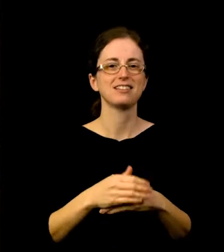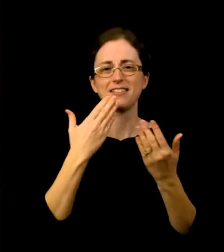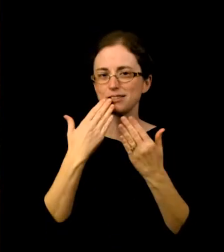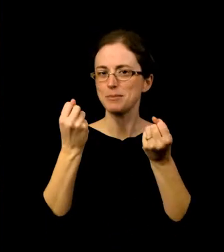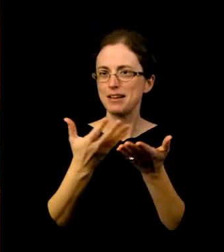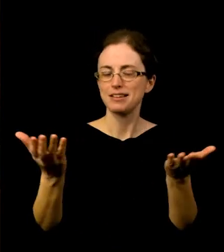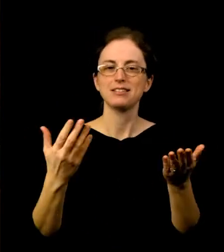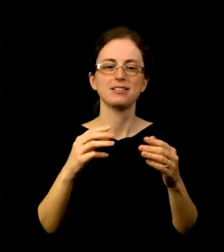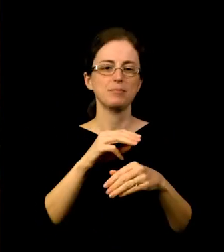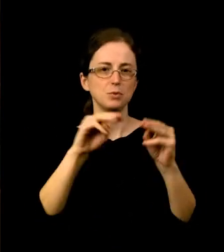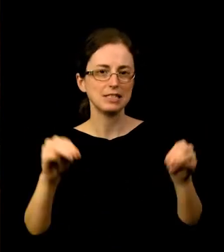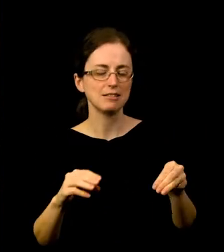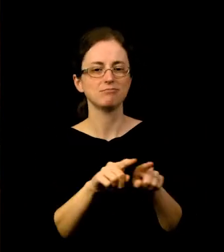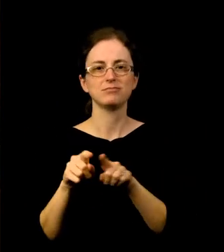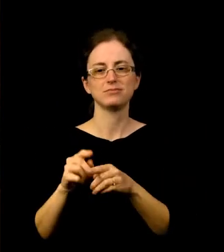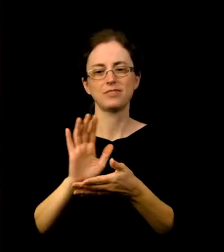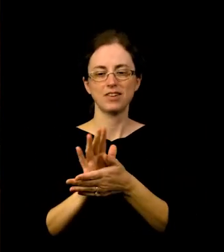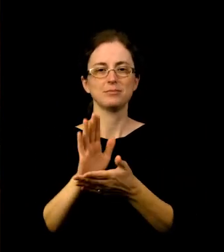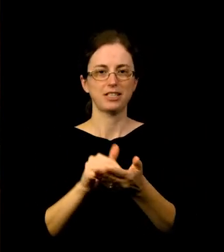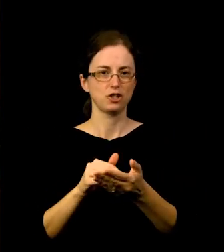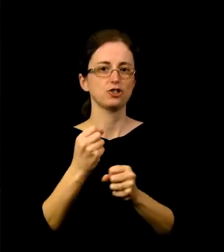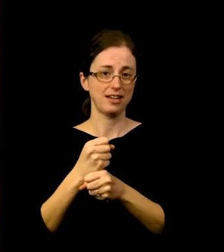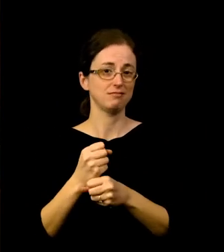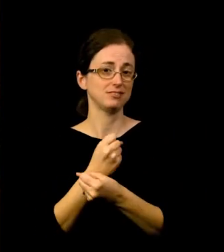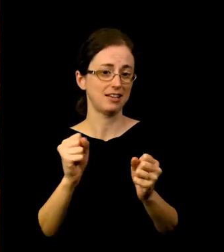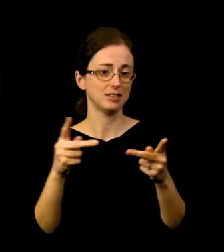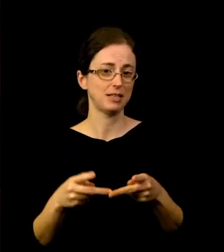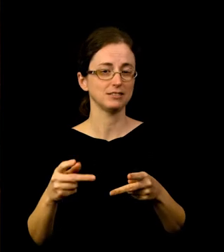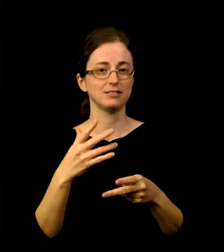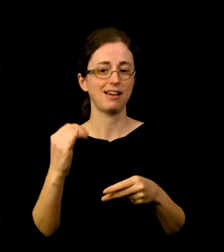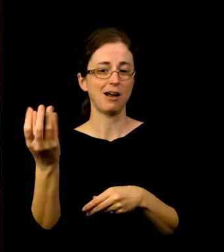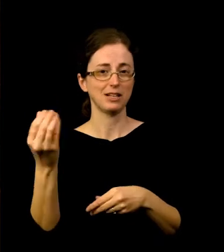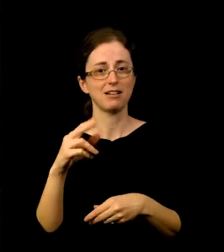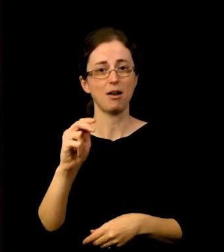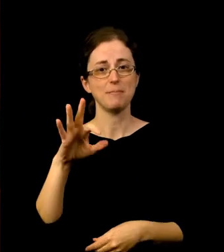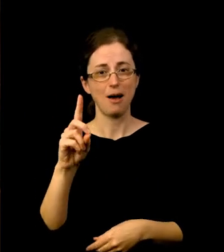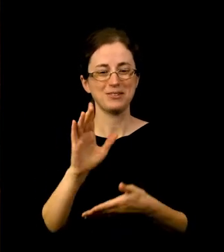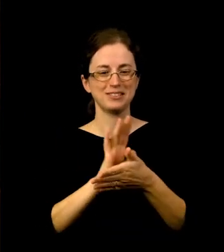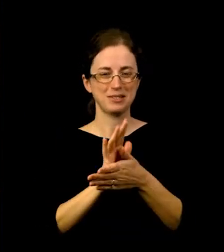It was heartening to see visitors return to the galleries. Thanks to many, the Museum and Film Center continued to create safe